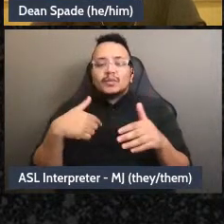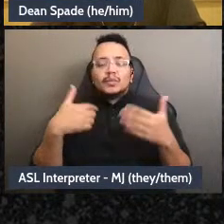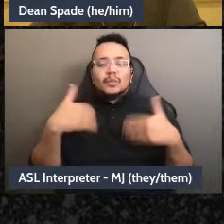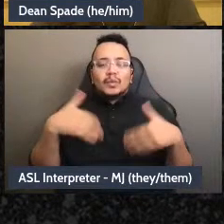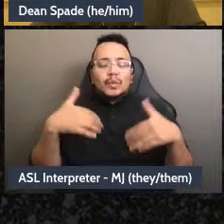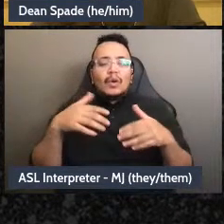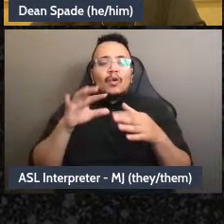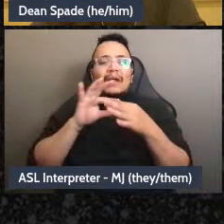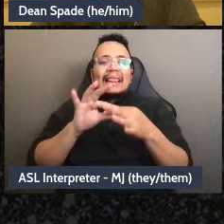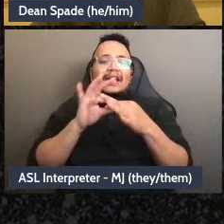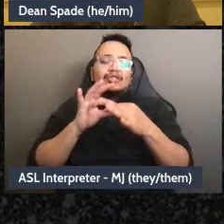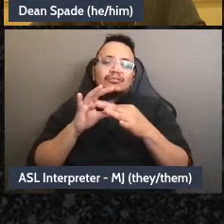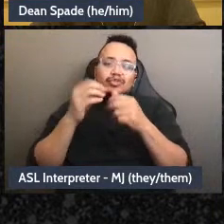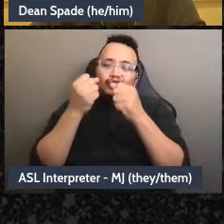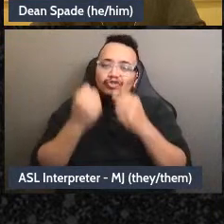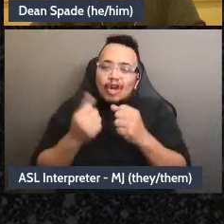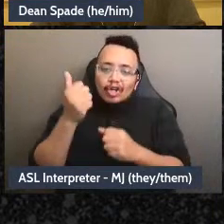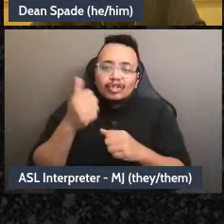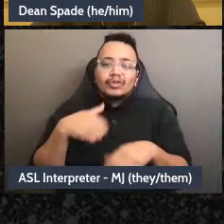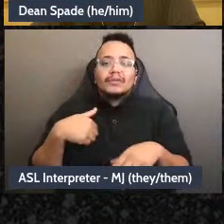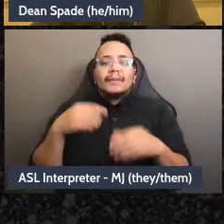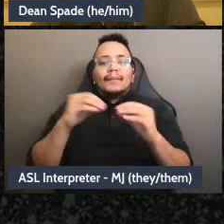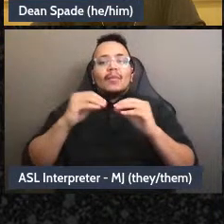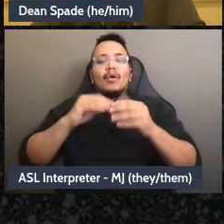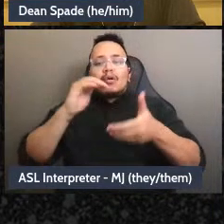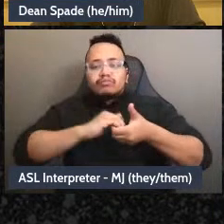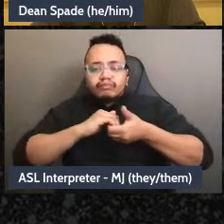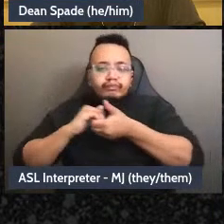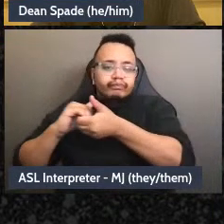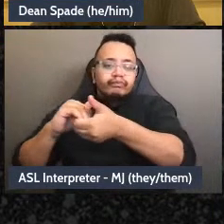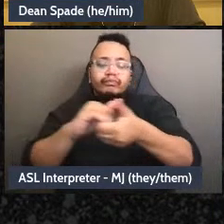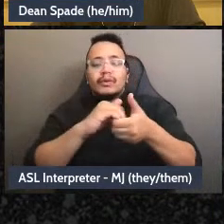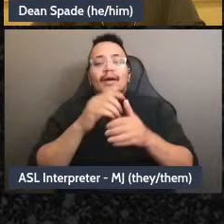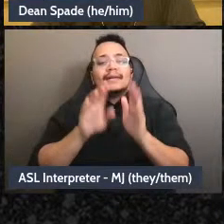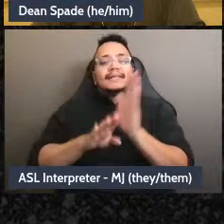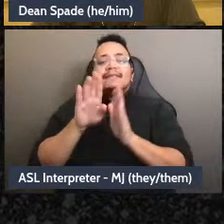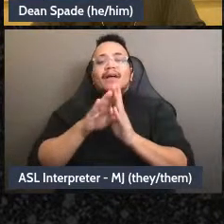how to be collaborative and to create a group atmosphere that fosters cohesion and connection.